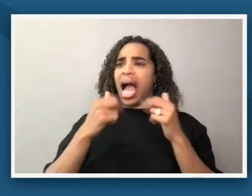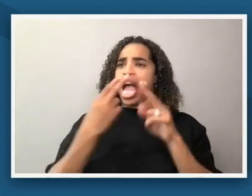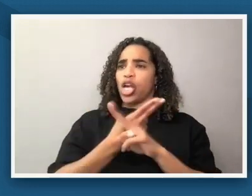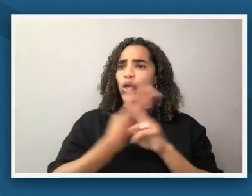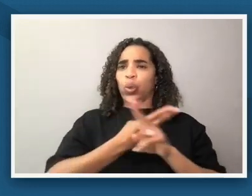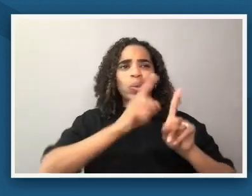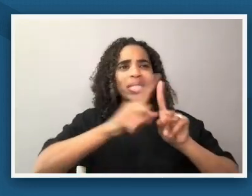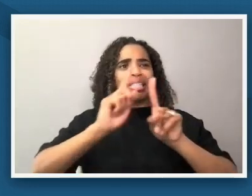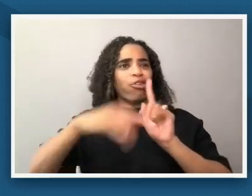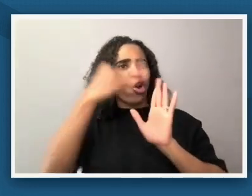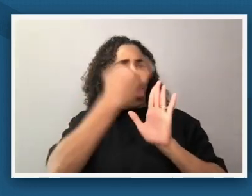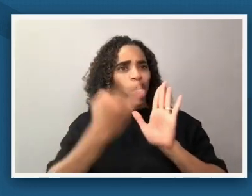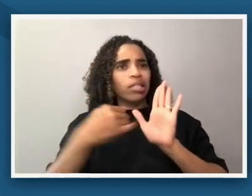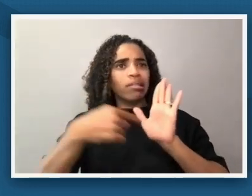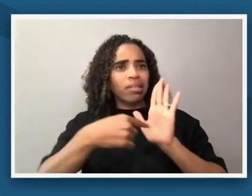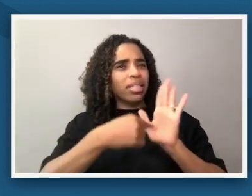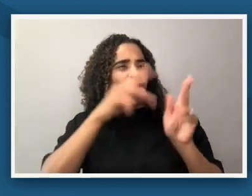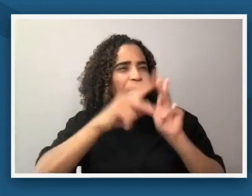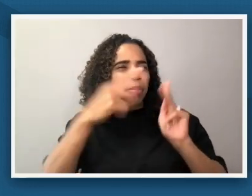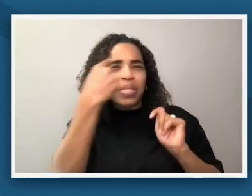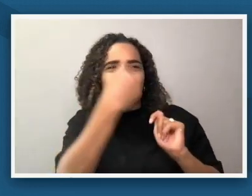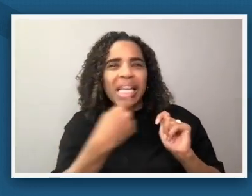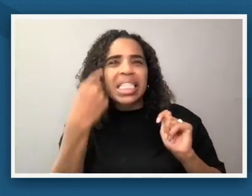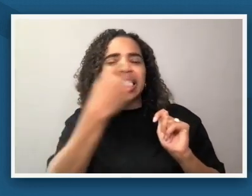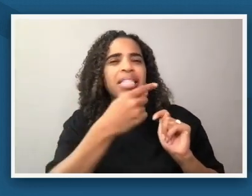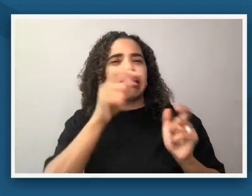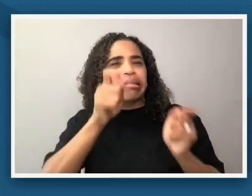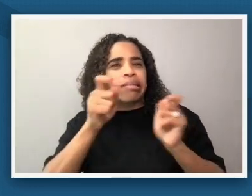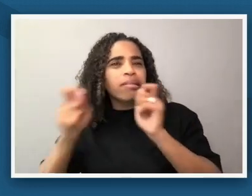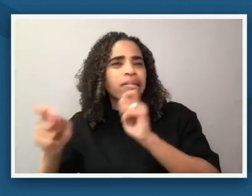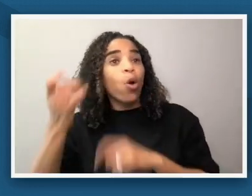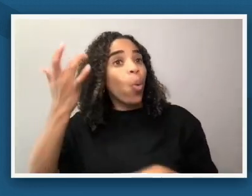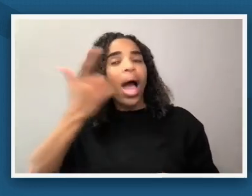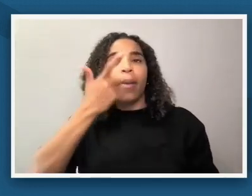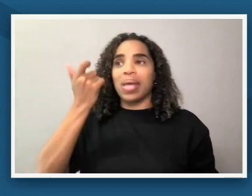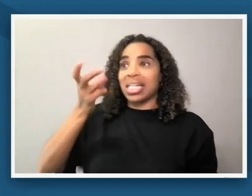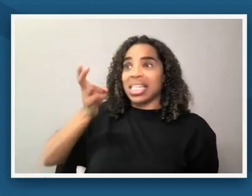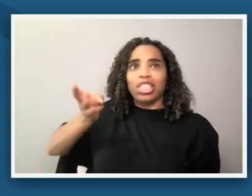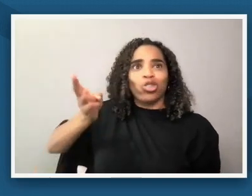evolves because um